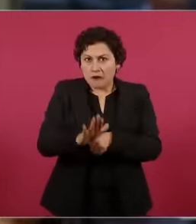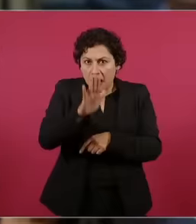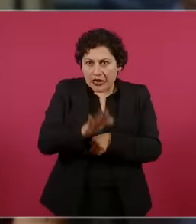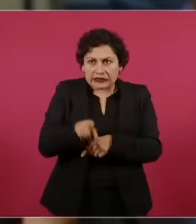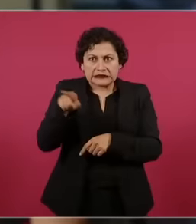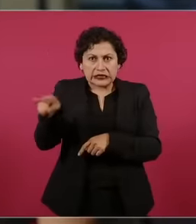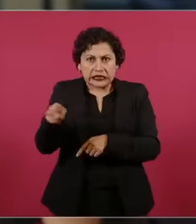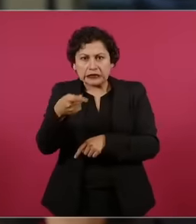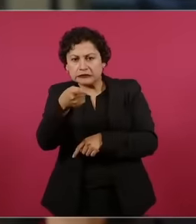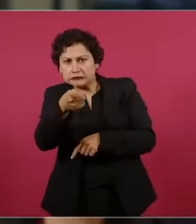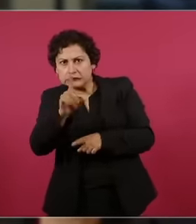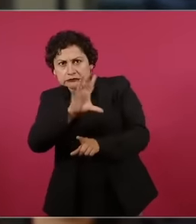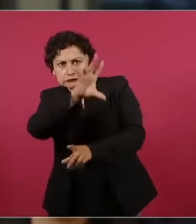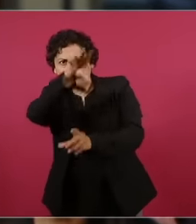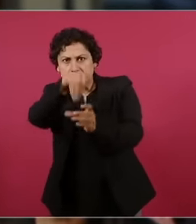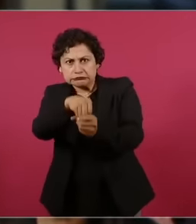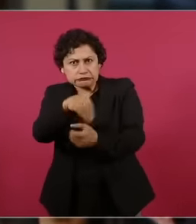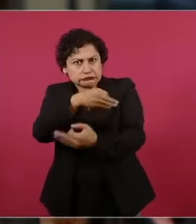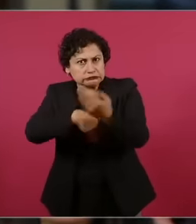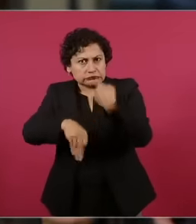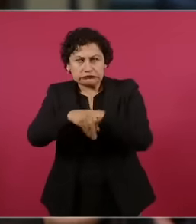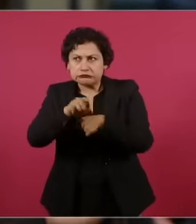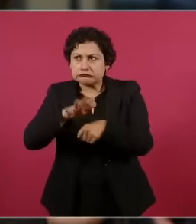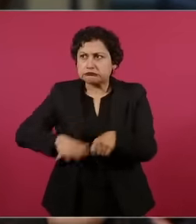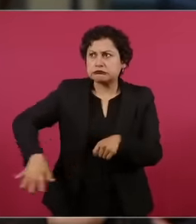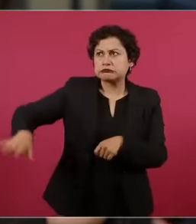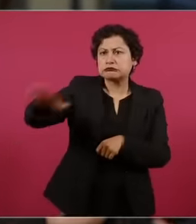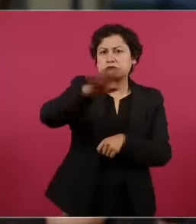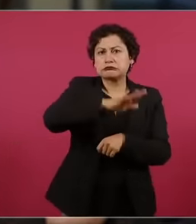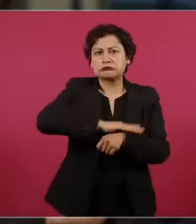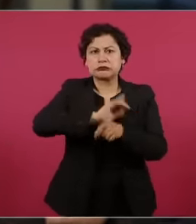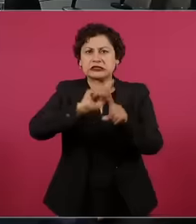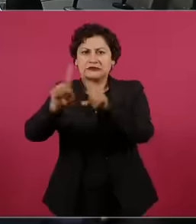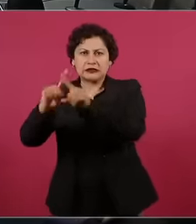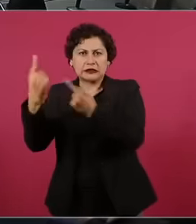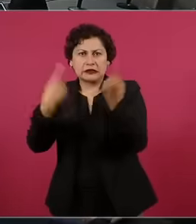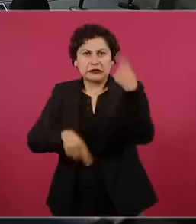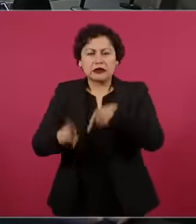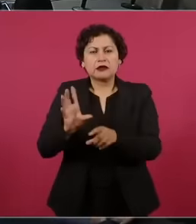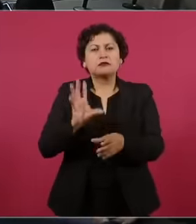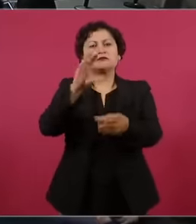Spanish reporter arrived in the morning to face the president about what